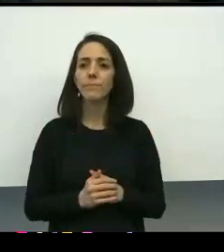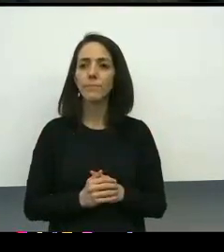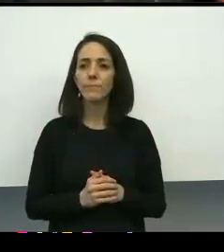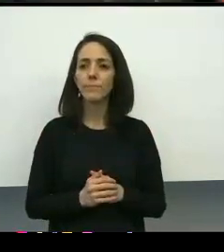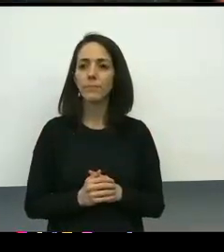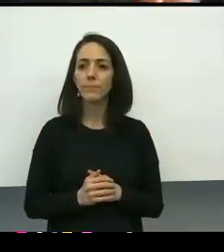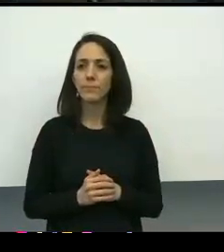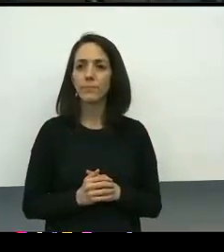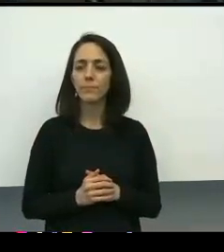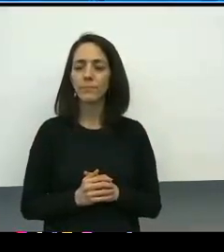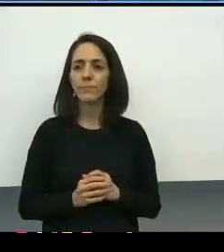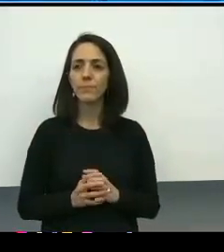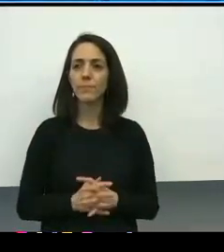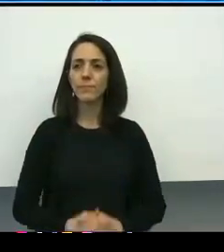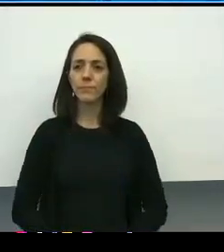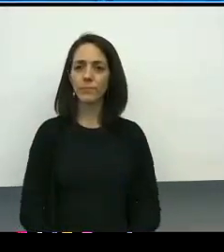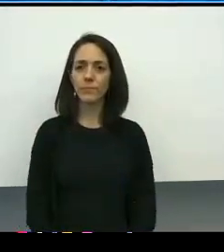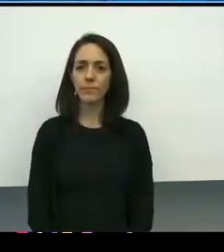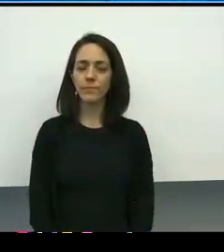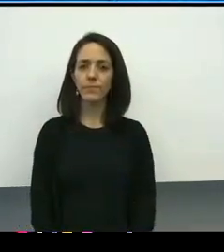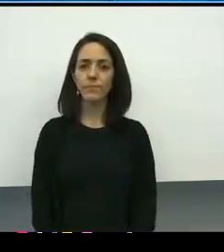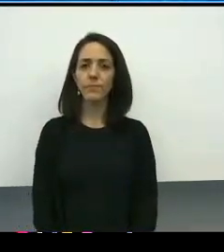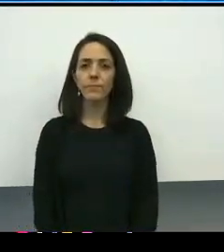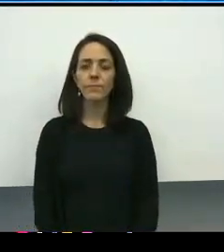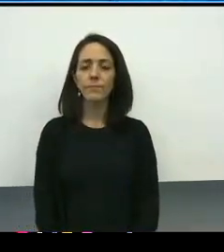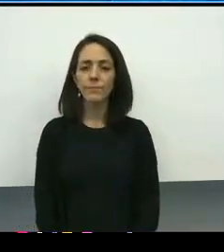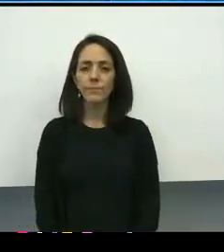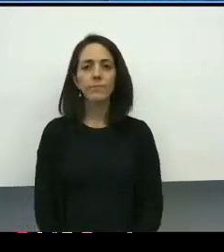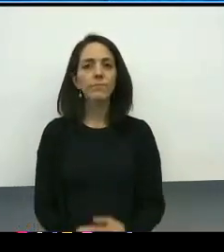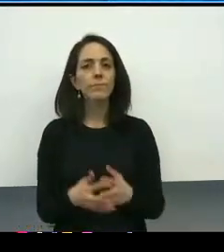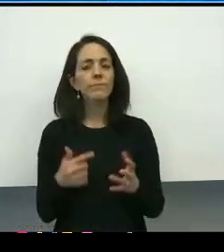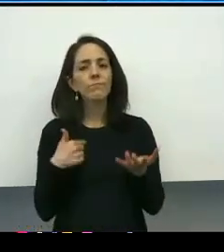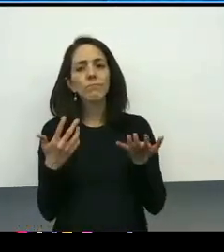So just as we close out, we really wanted to just take this opportunity